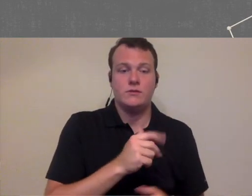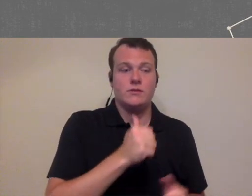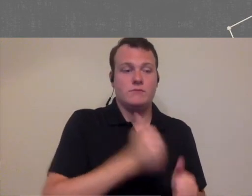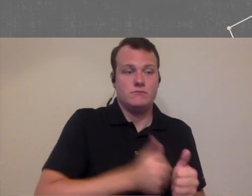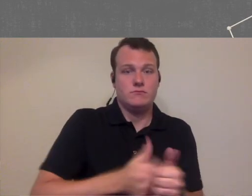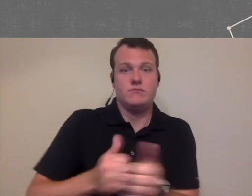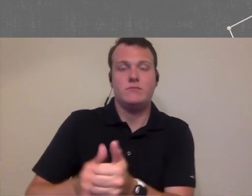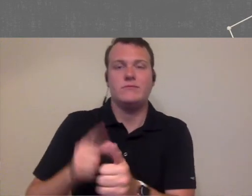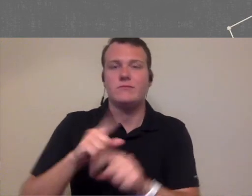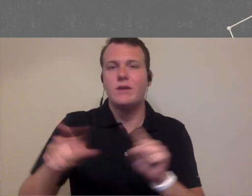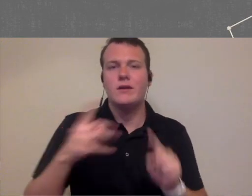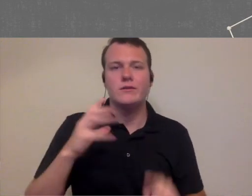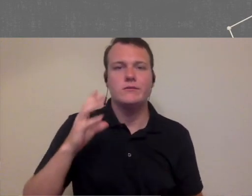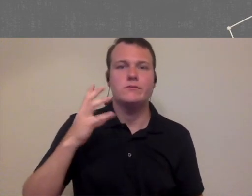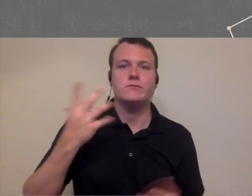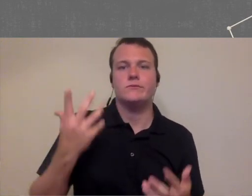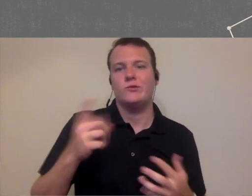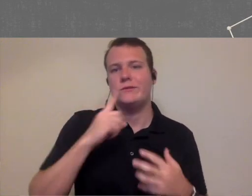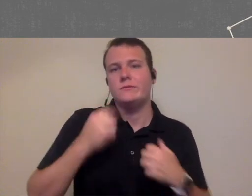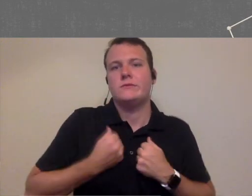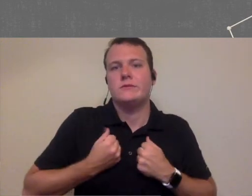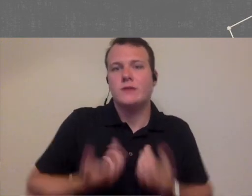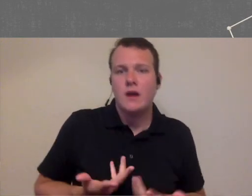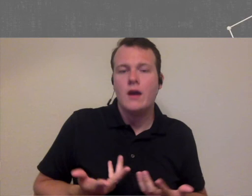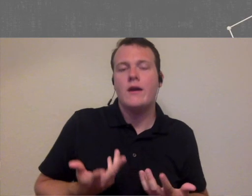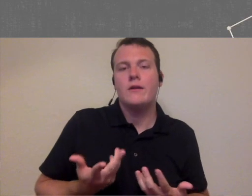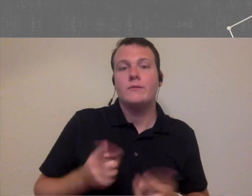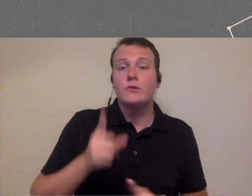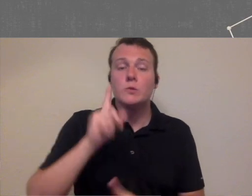tired today but it's pretty cool day so I wouldn't I